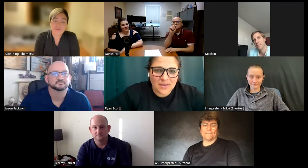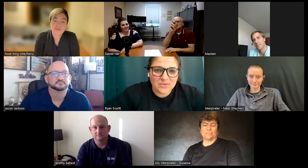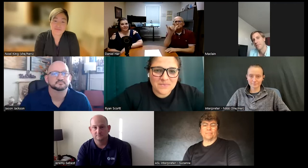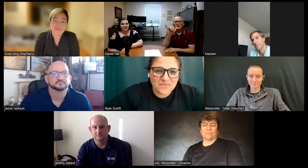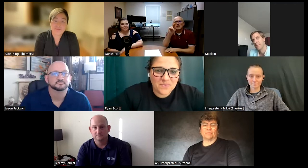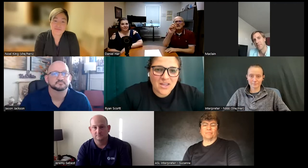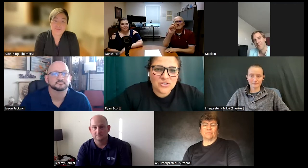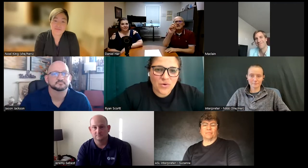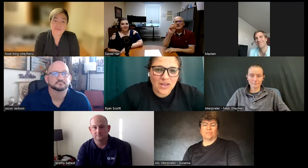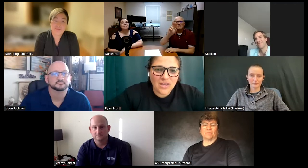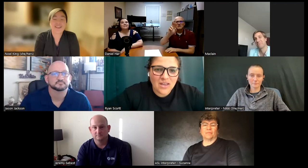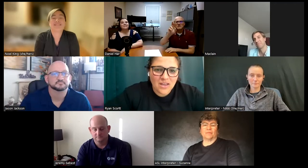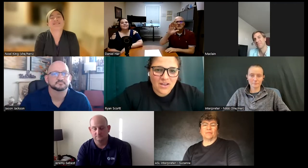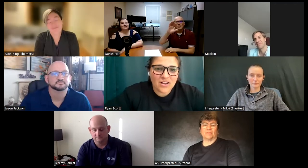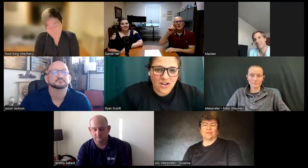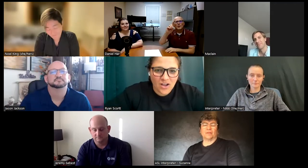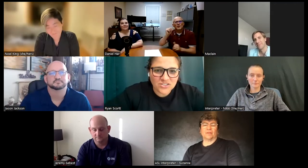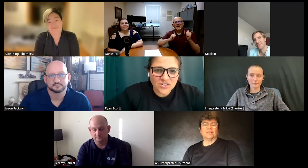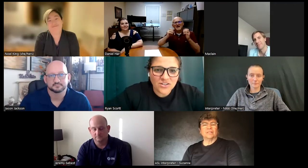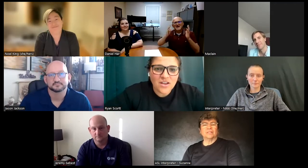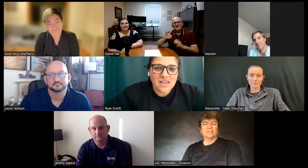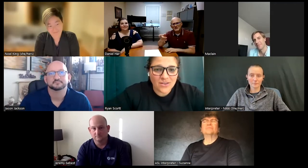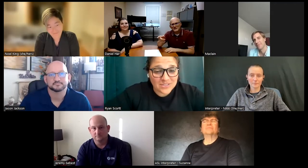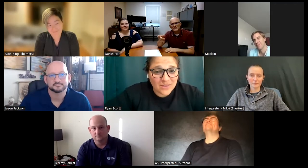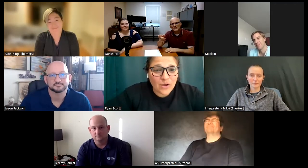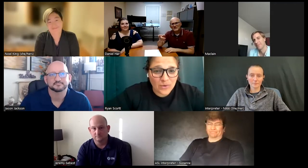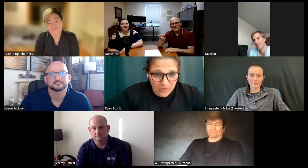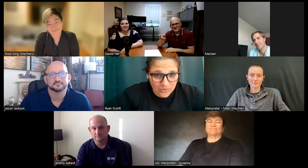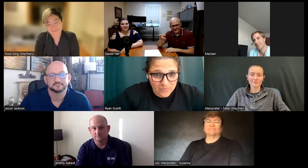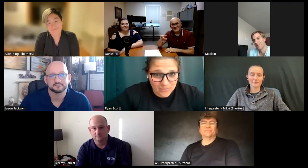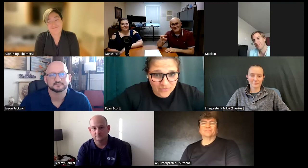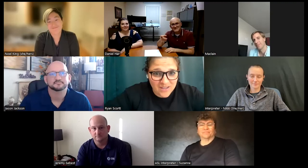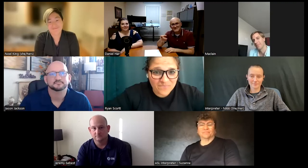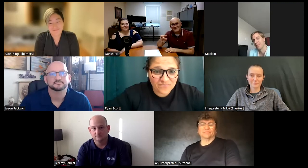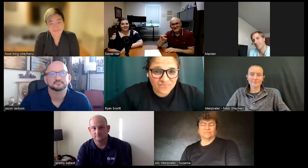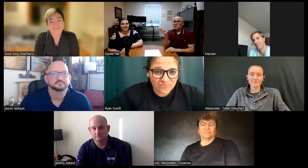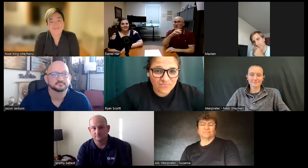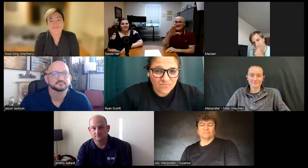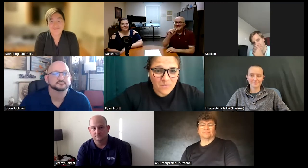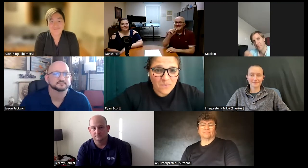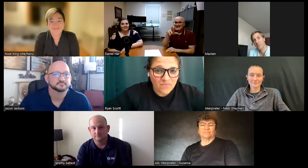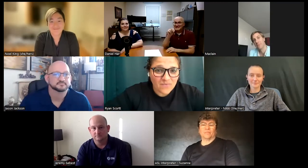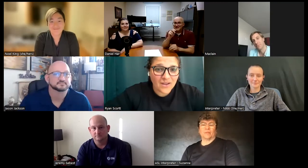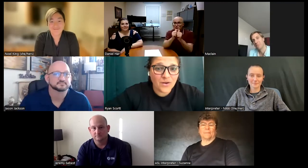Troy katzer he was in the coda movie